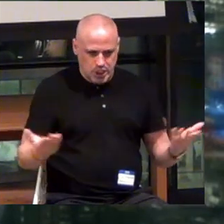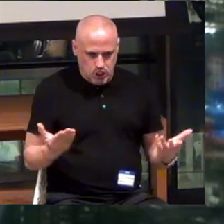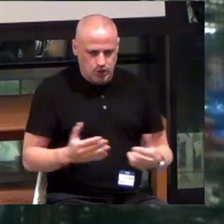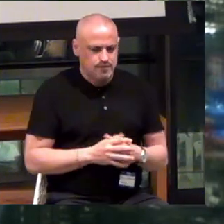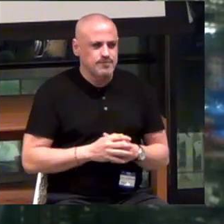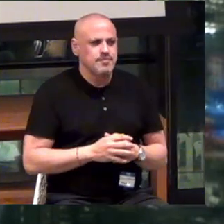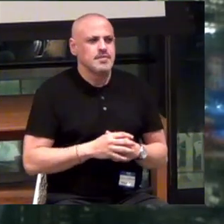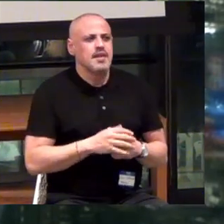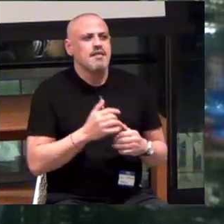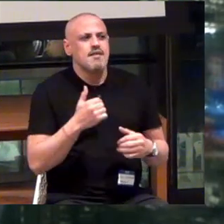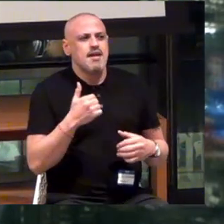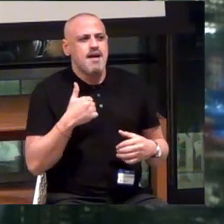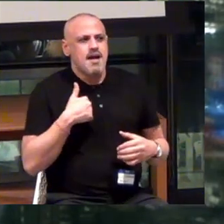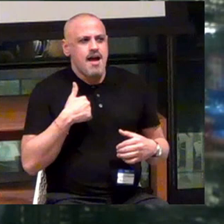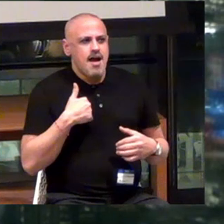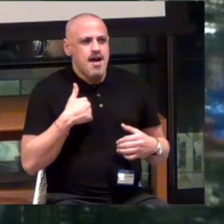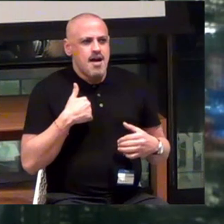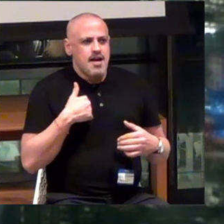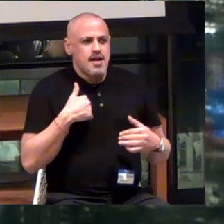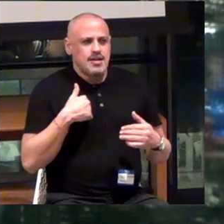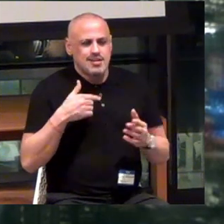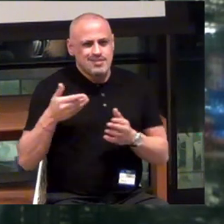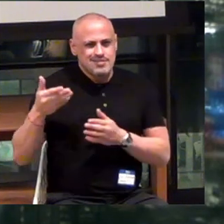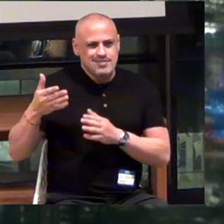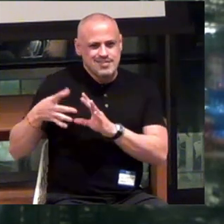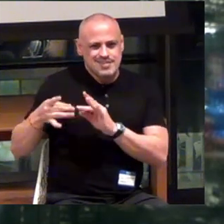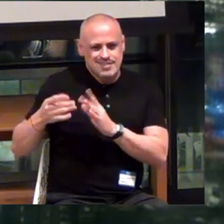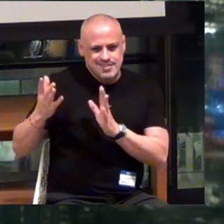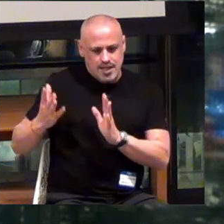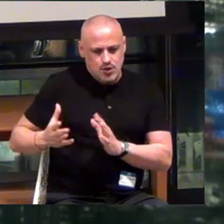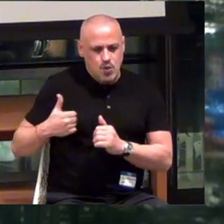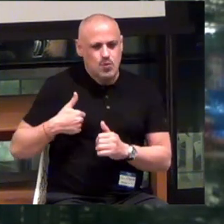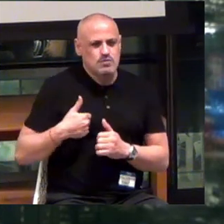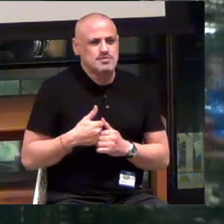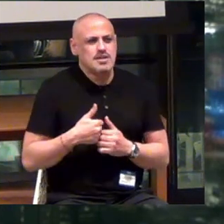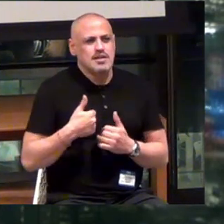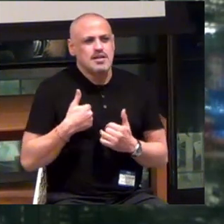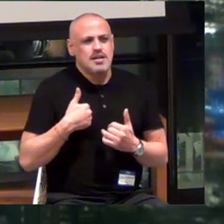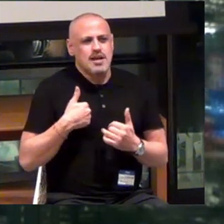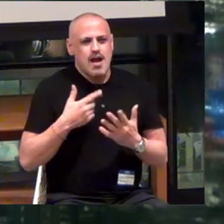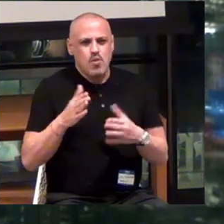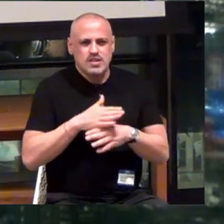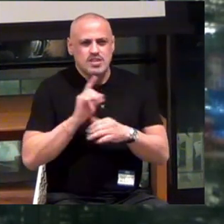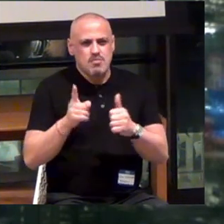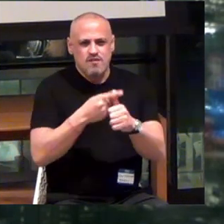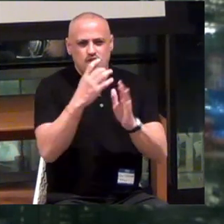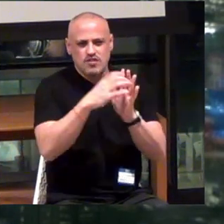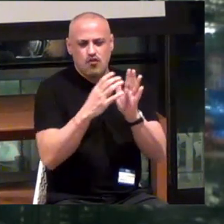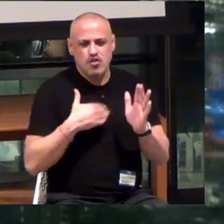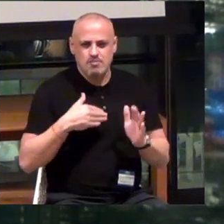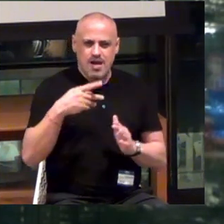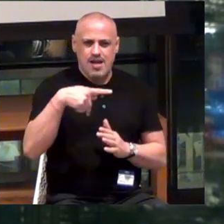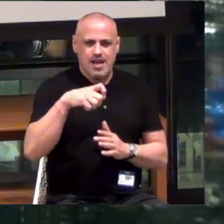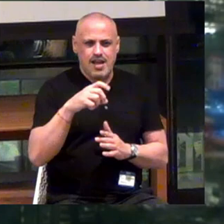And as a side note, as my ending, I'm gonna share the first verse of my haptic rap with you.